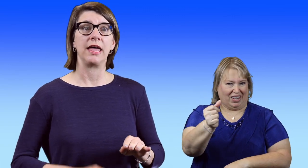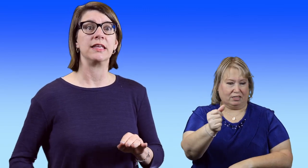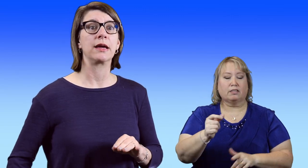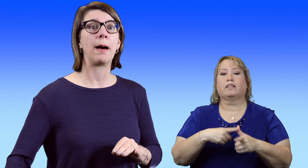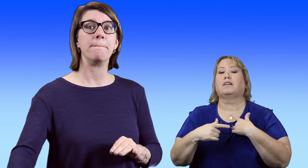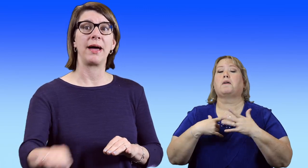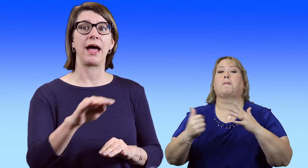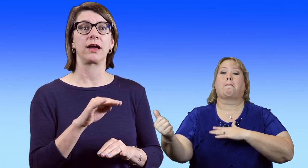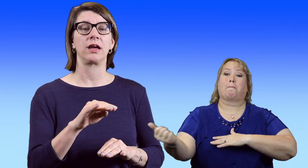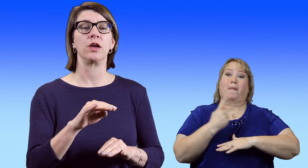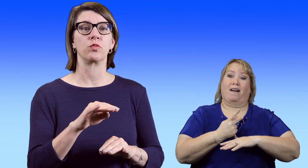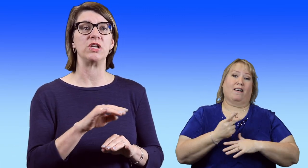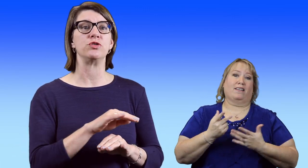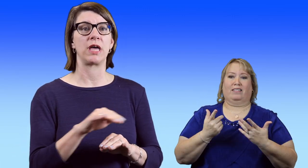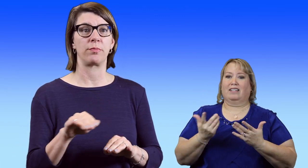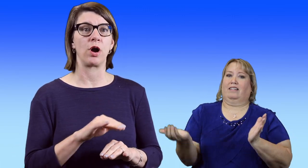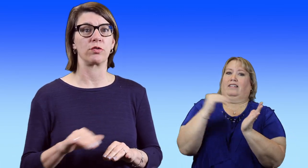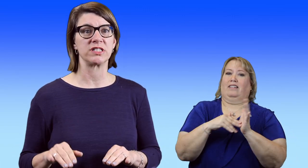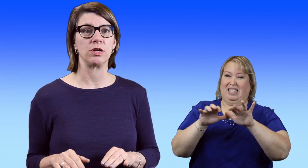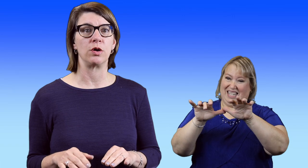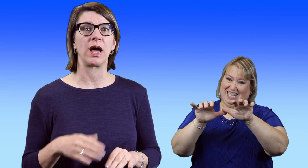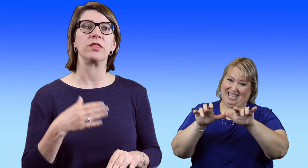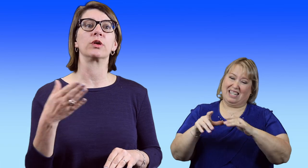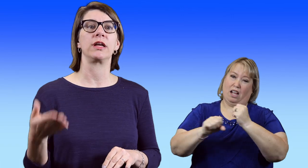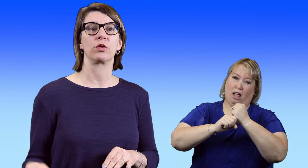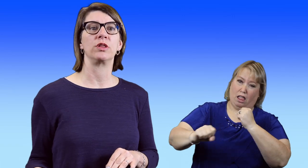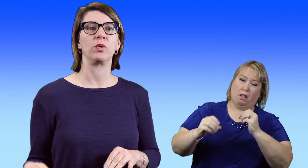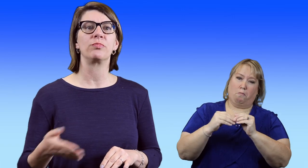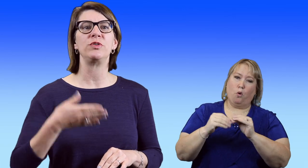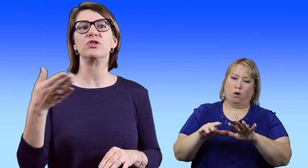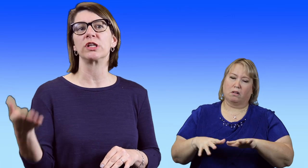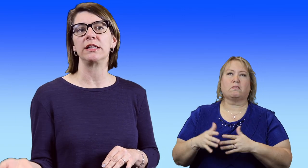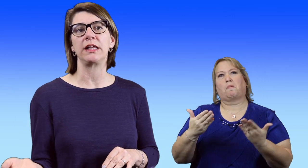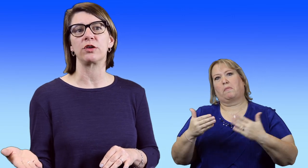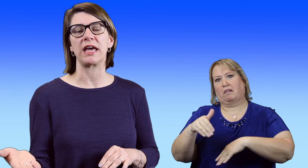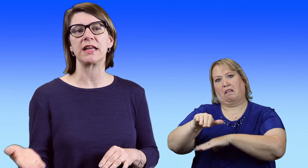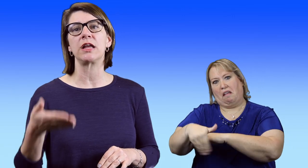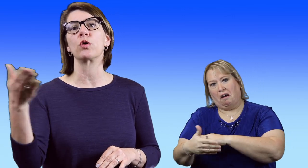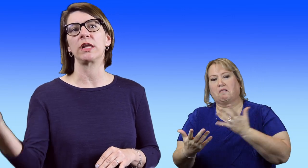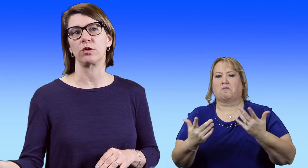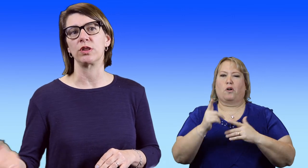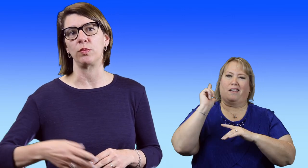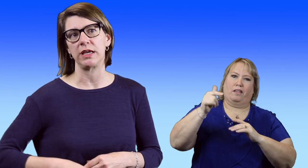and then come back and redo that progress note either later in the -- usually later that night or later in the week.